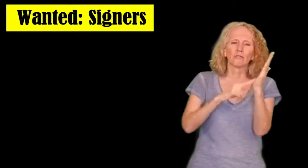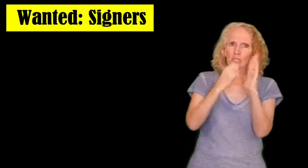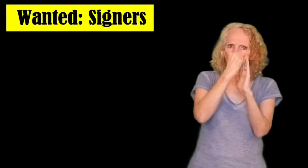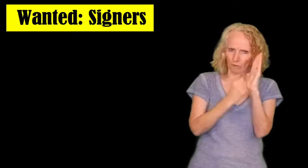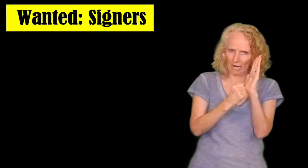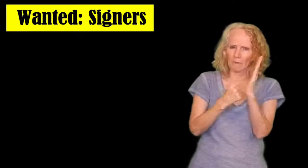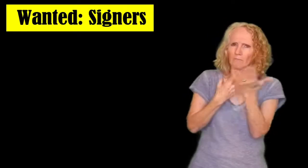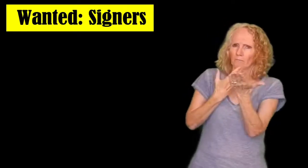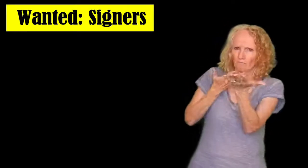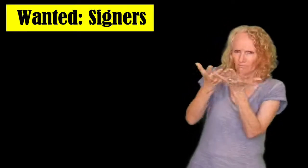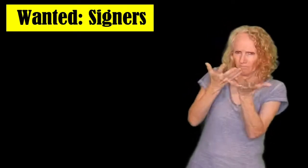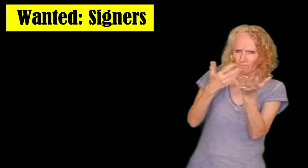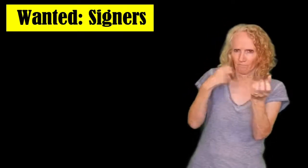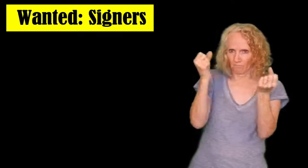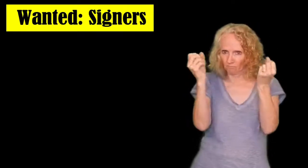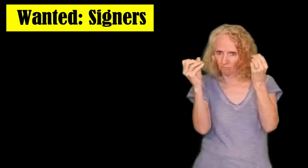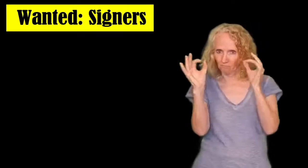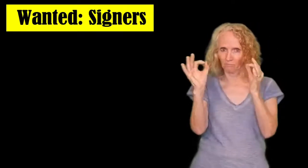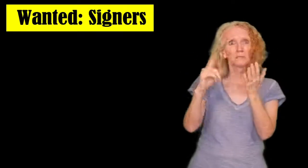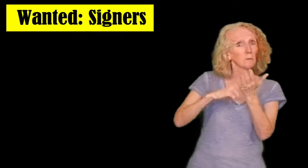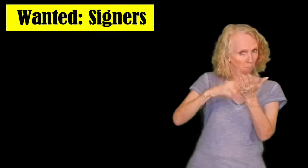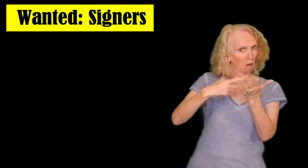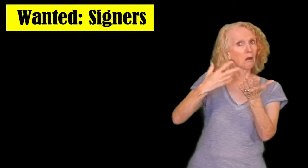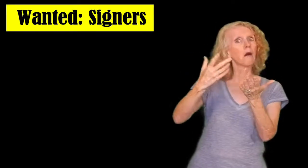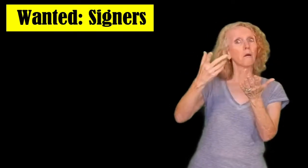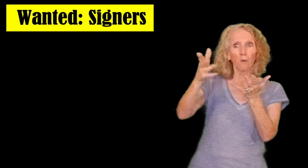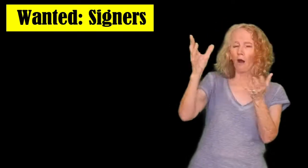giving you a script to work from